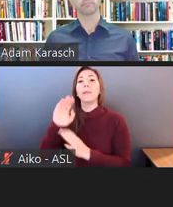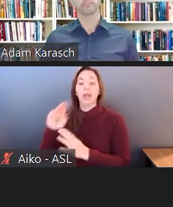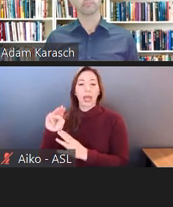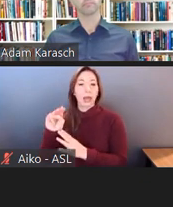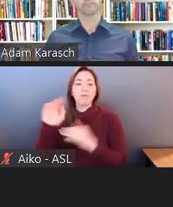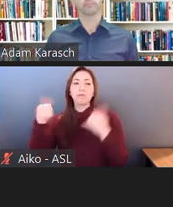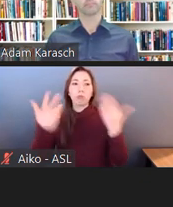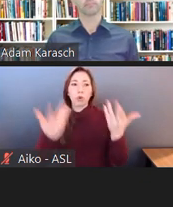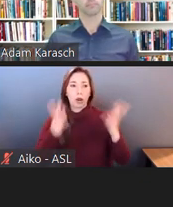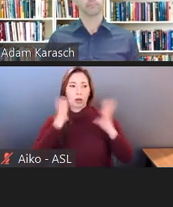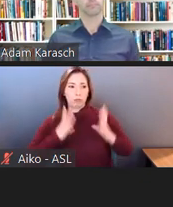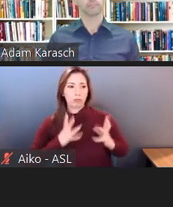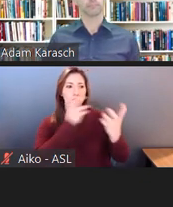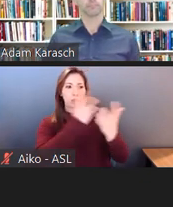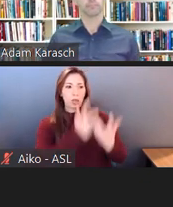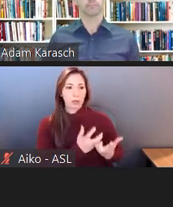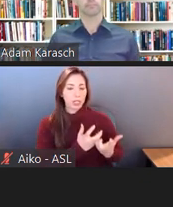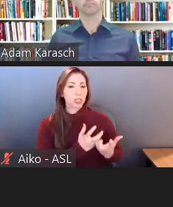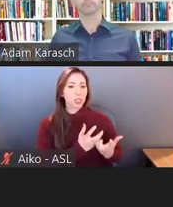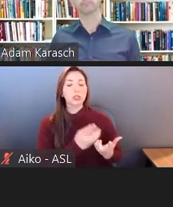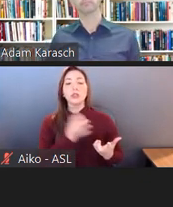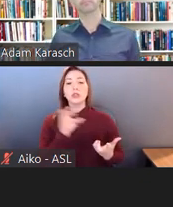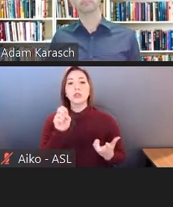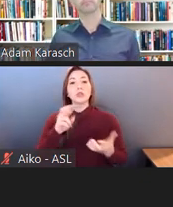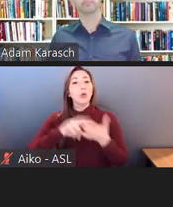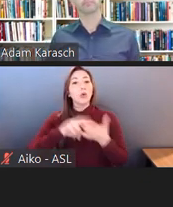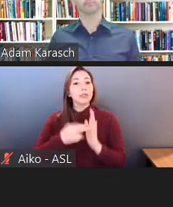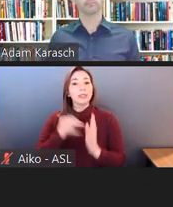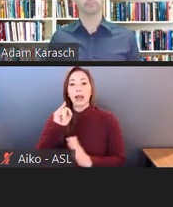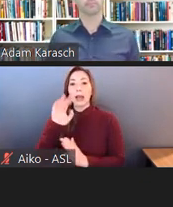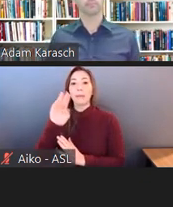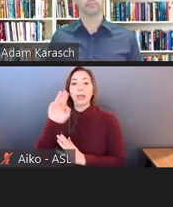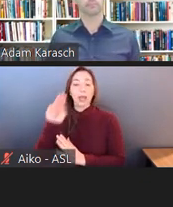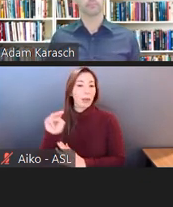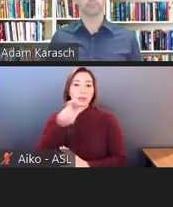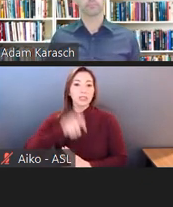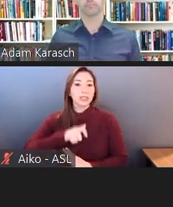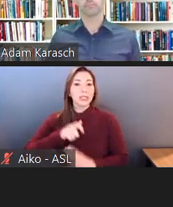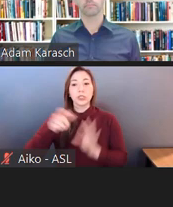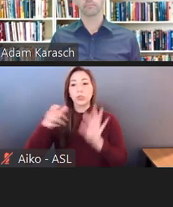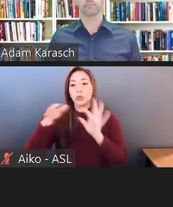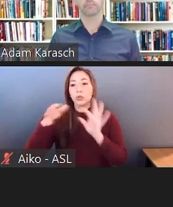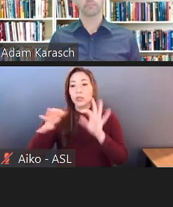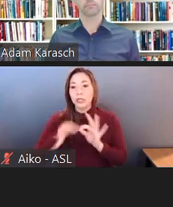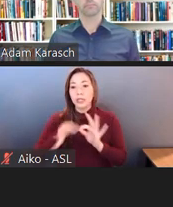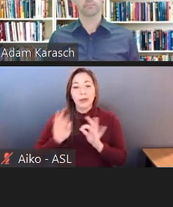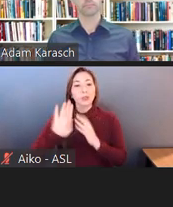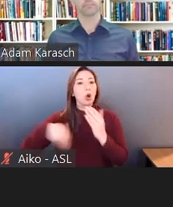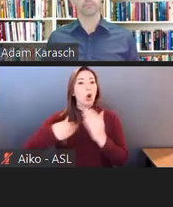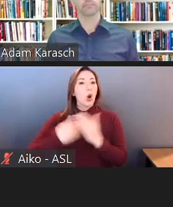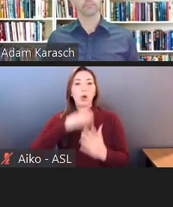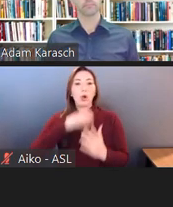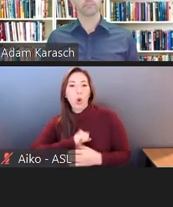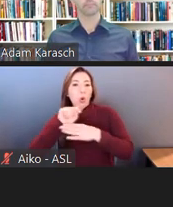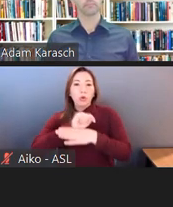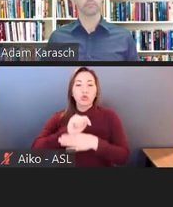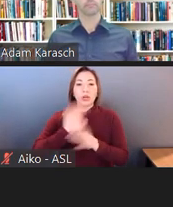but IBM did not have to caption all of the back videos and training that they had.